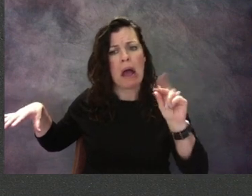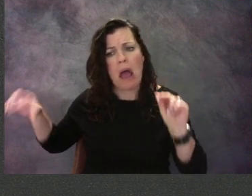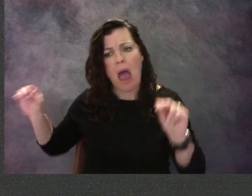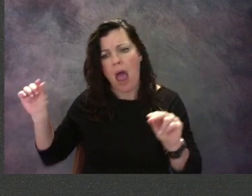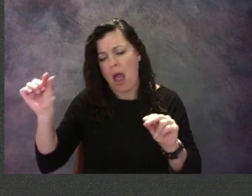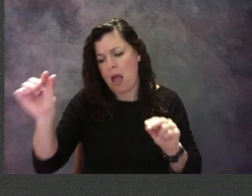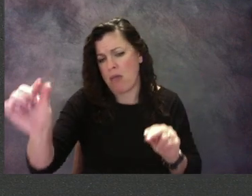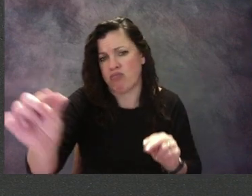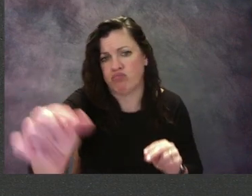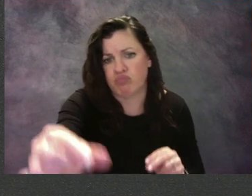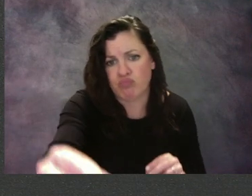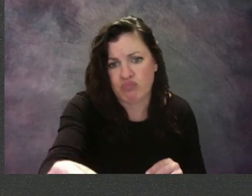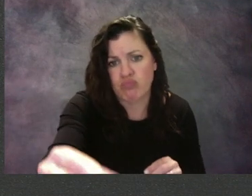and throw it out when you're ready to clean up?